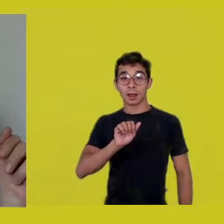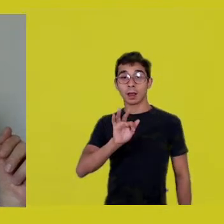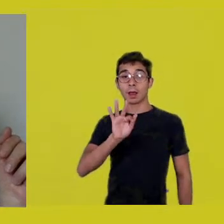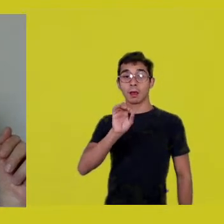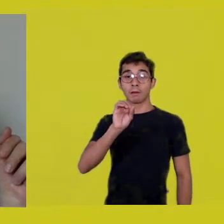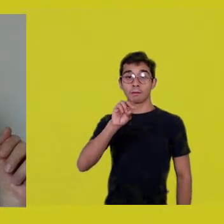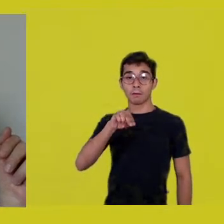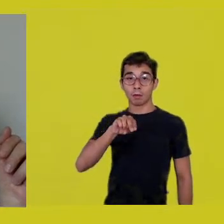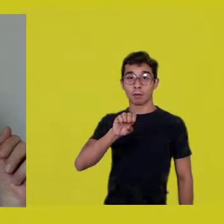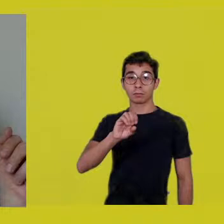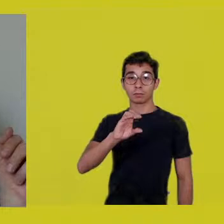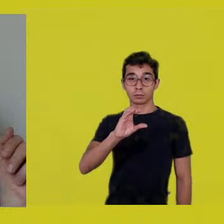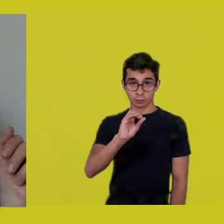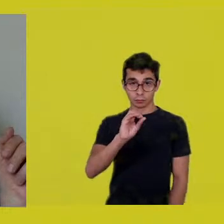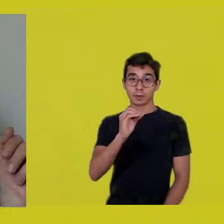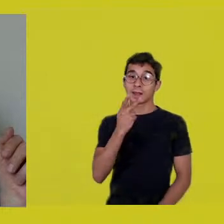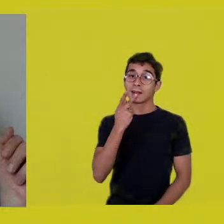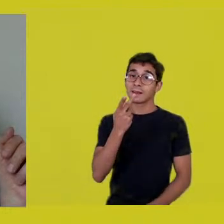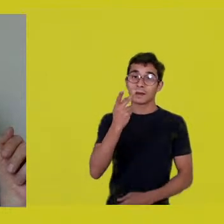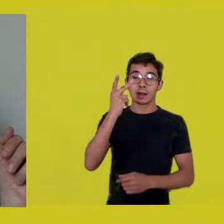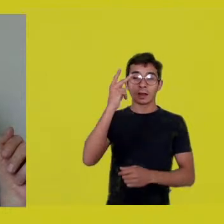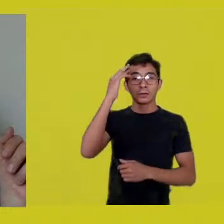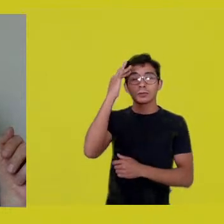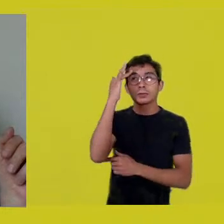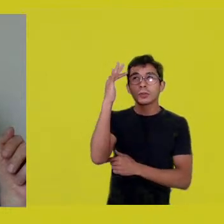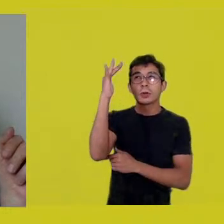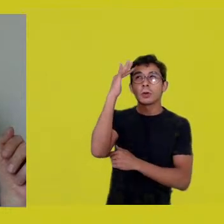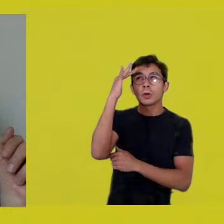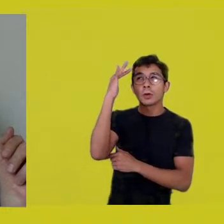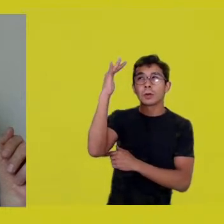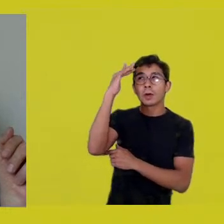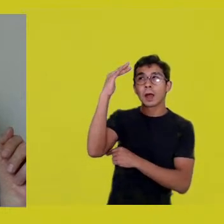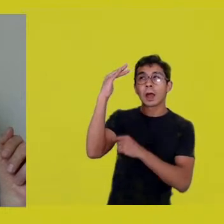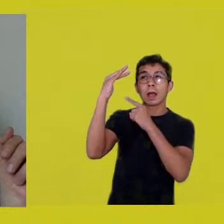as technology, right?